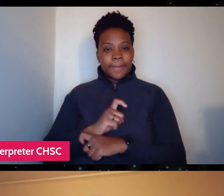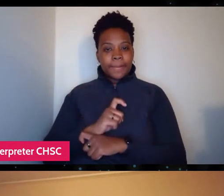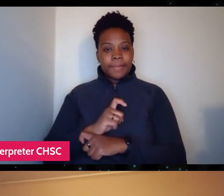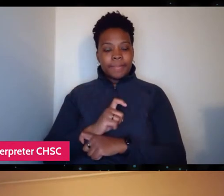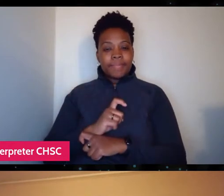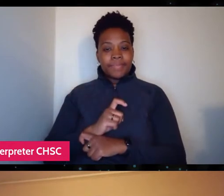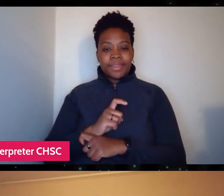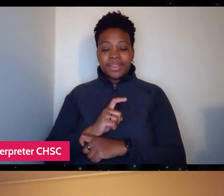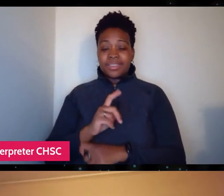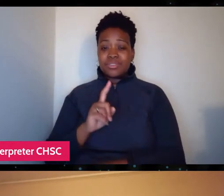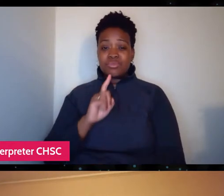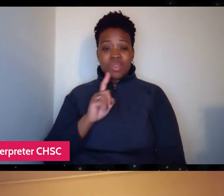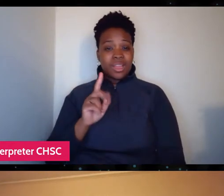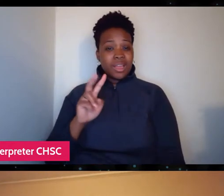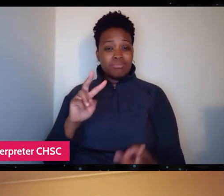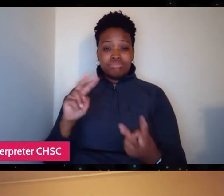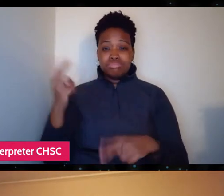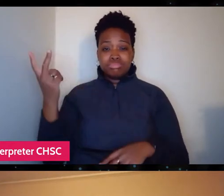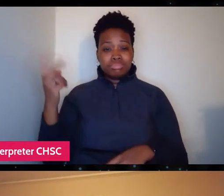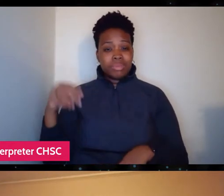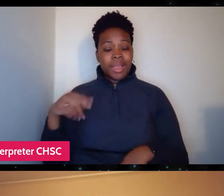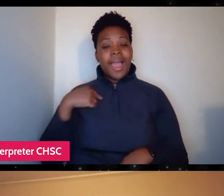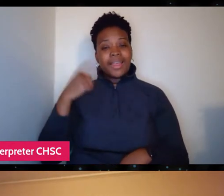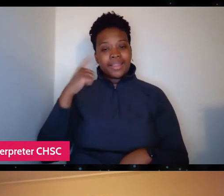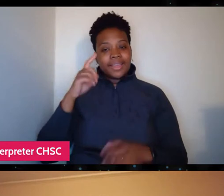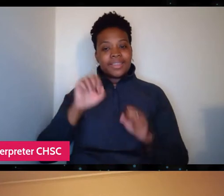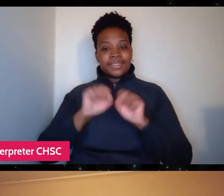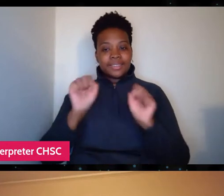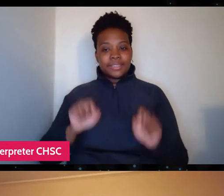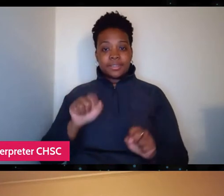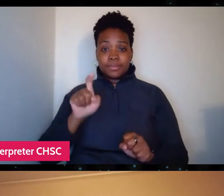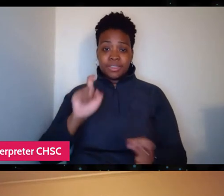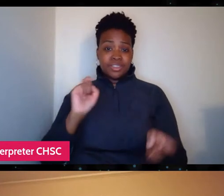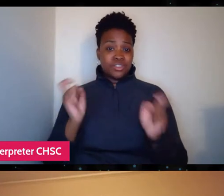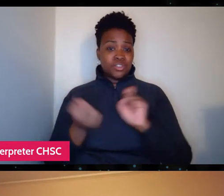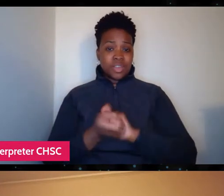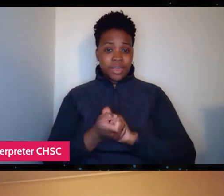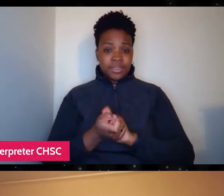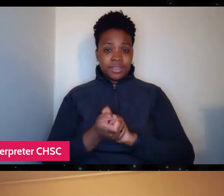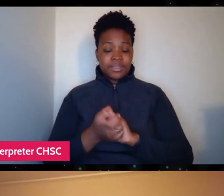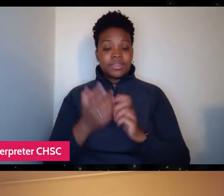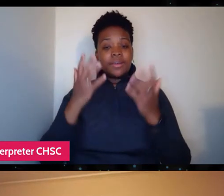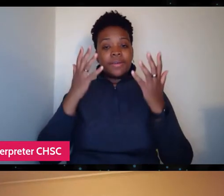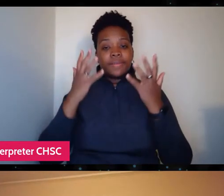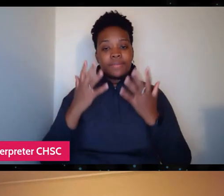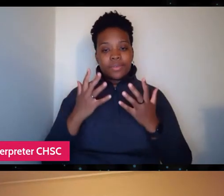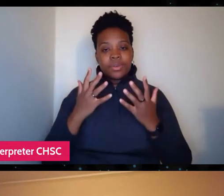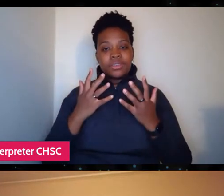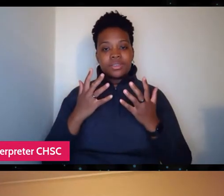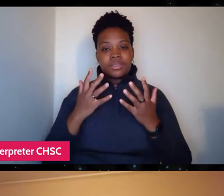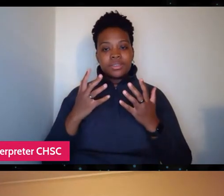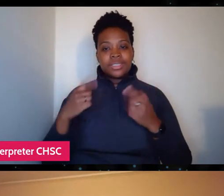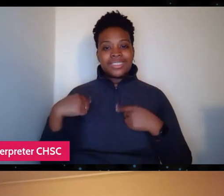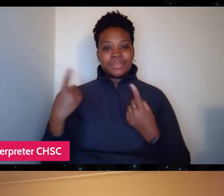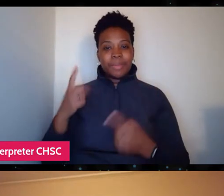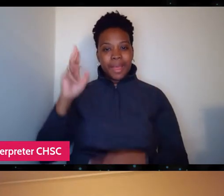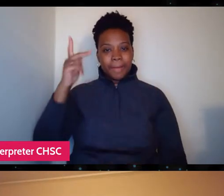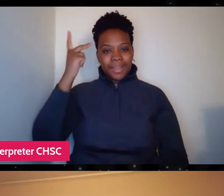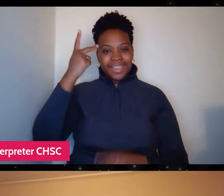And I think the system does need to change. And unfortunately it's been a political issue for so long